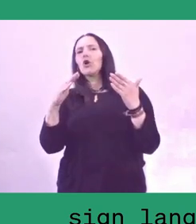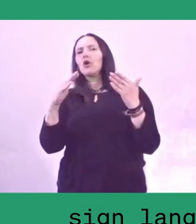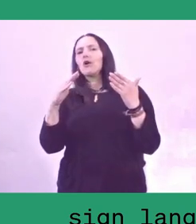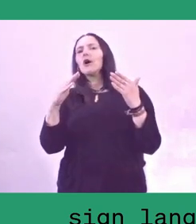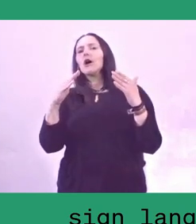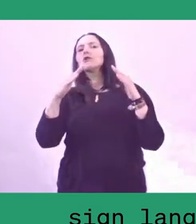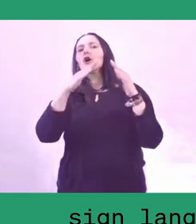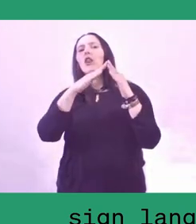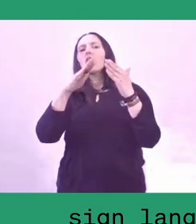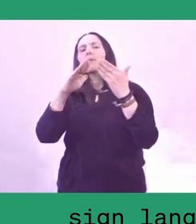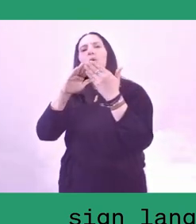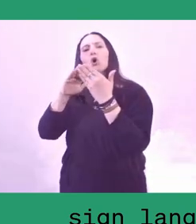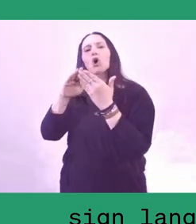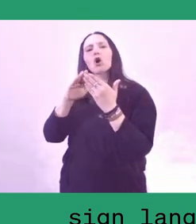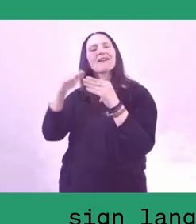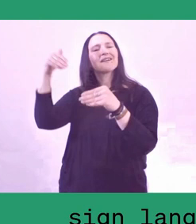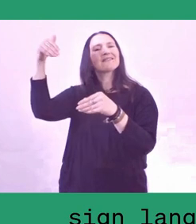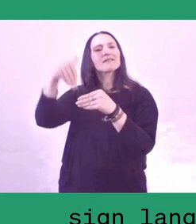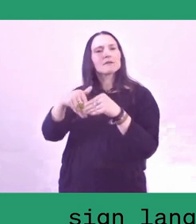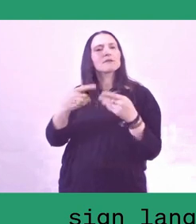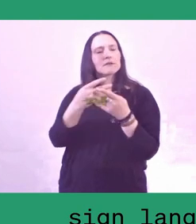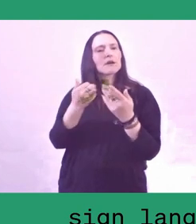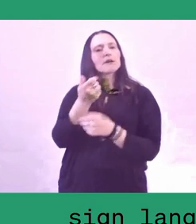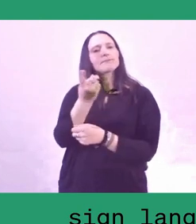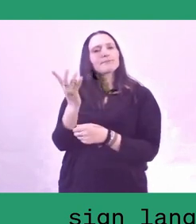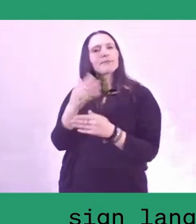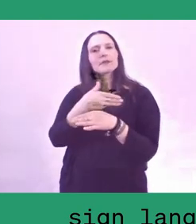But in some contexts in Indonesia,